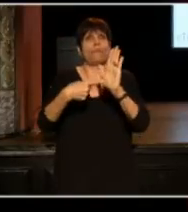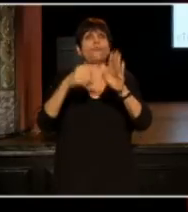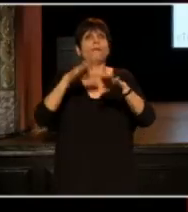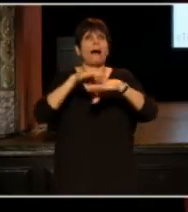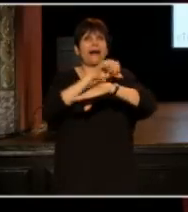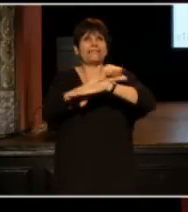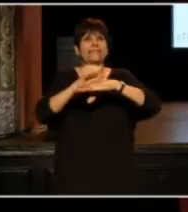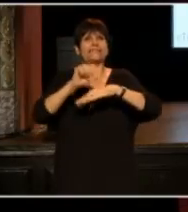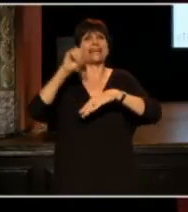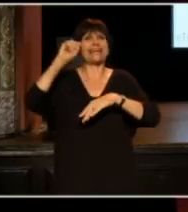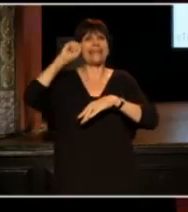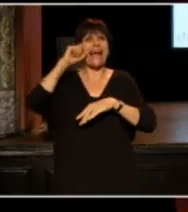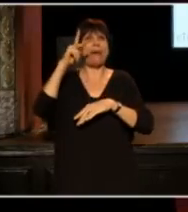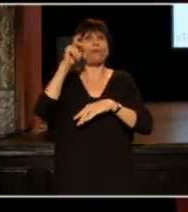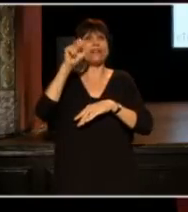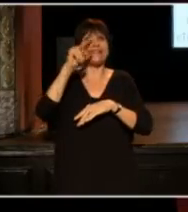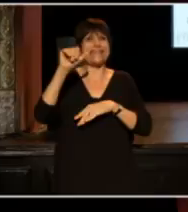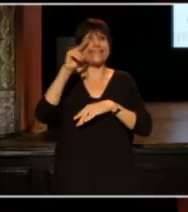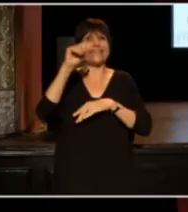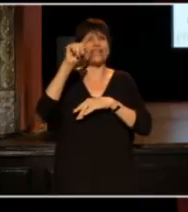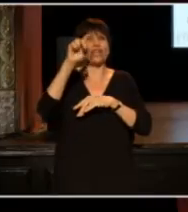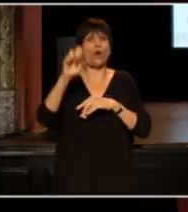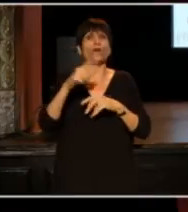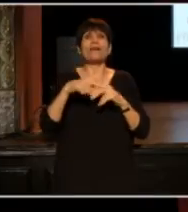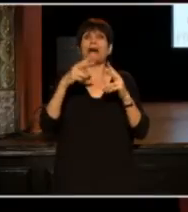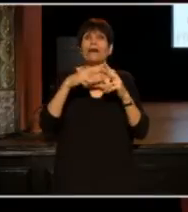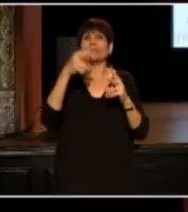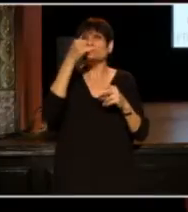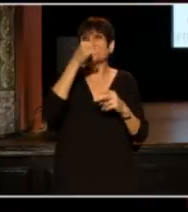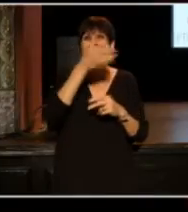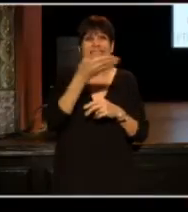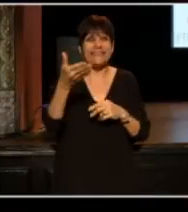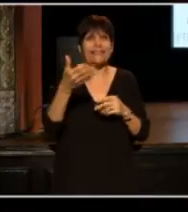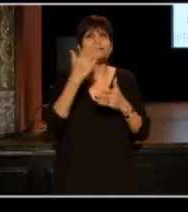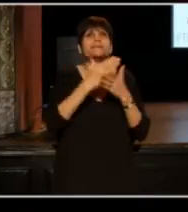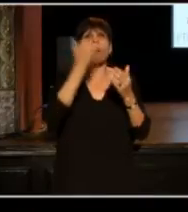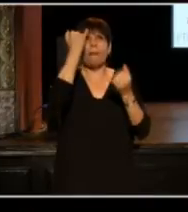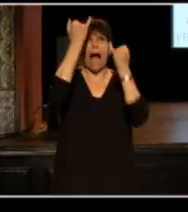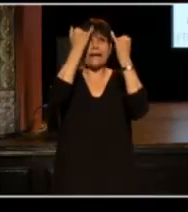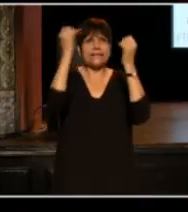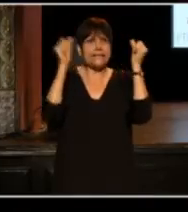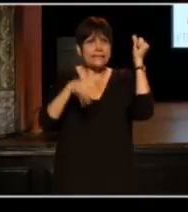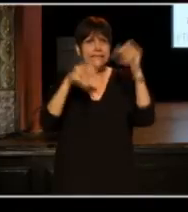like an Apple Kino, about a very ridiculous thing. So, some of the ideas that people pitched